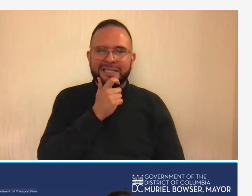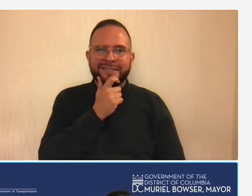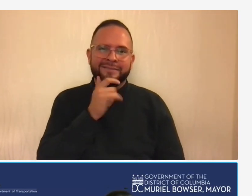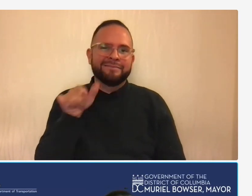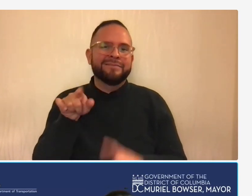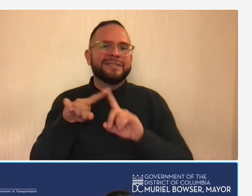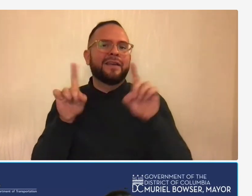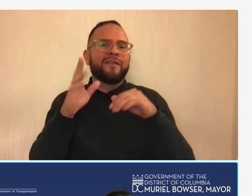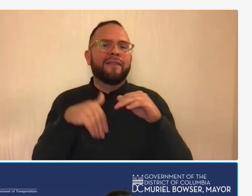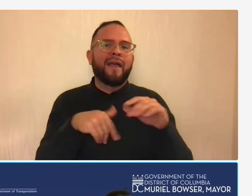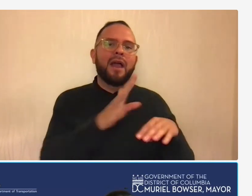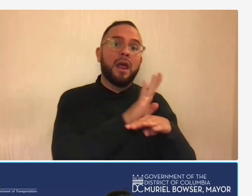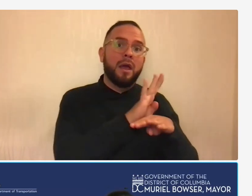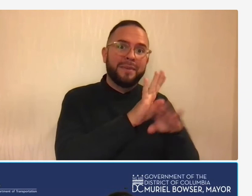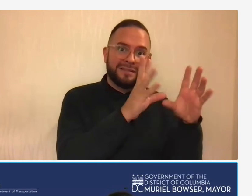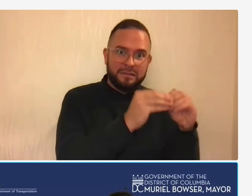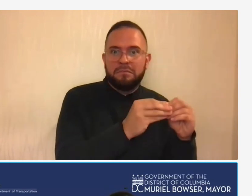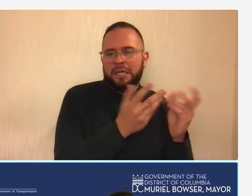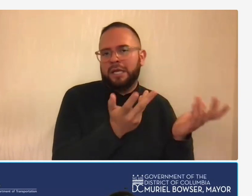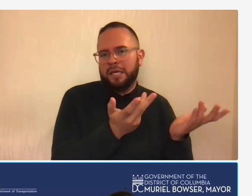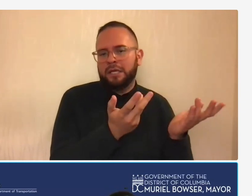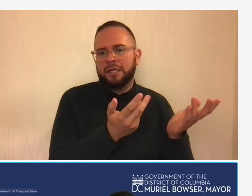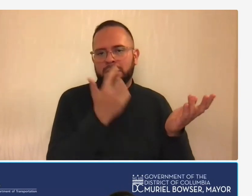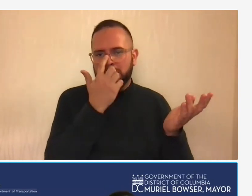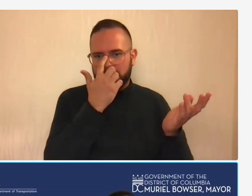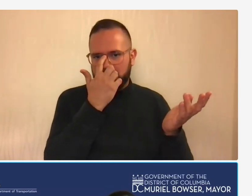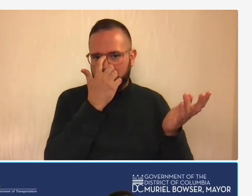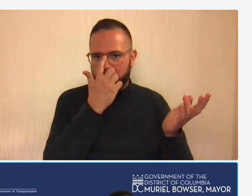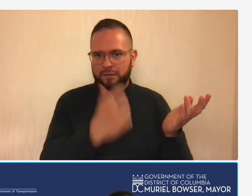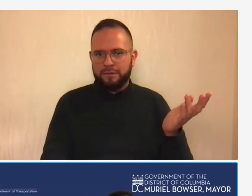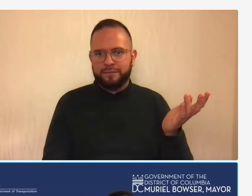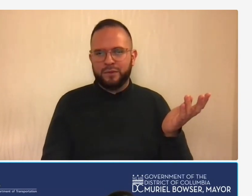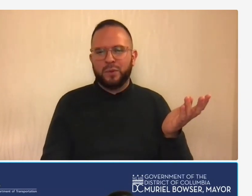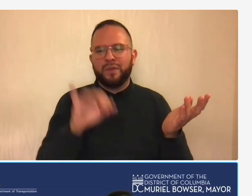just the business meeting that you that you're having so that one um i'd like to know i'd have